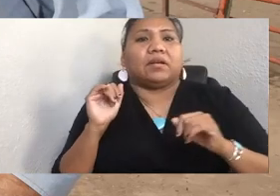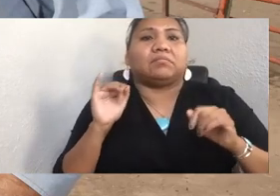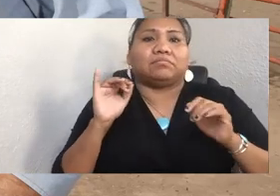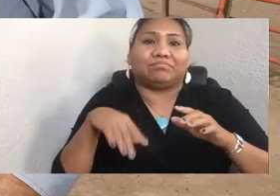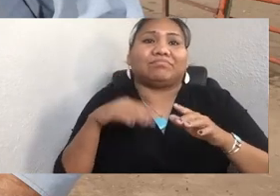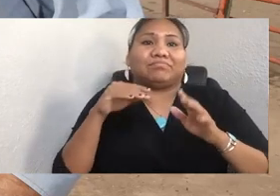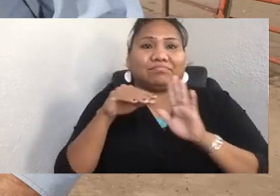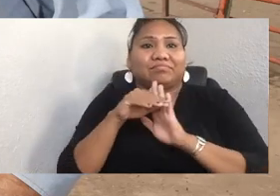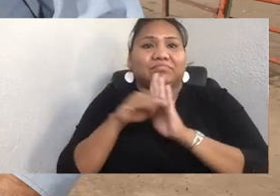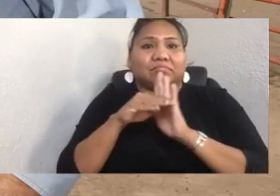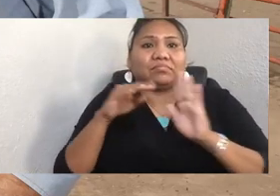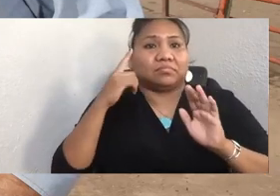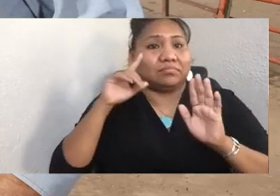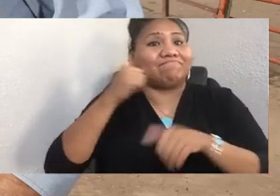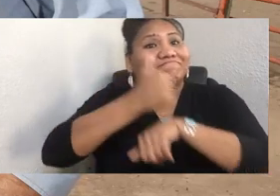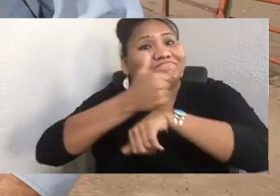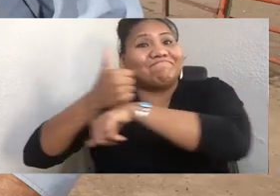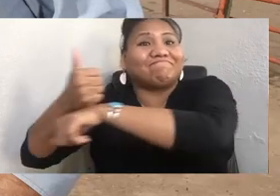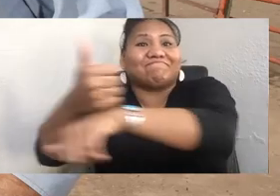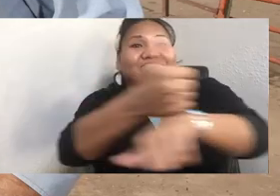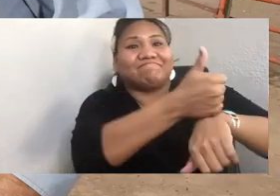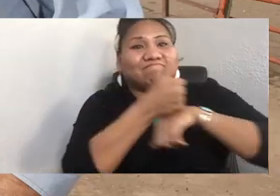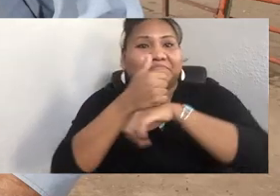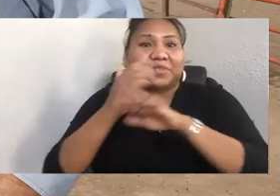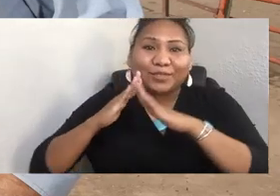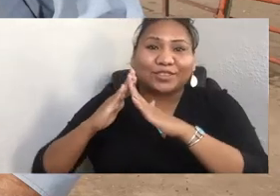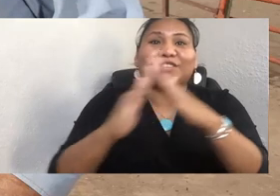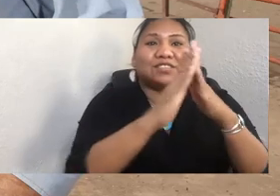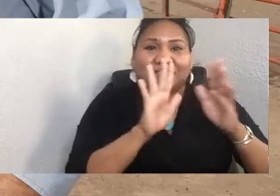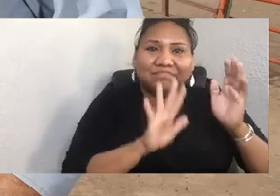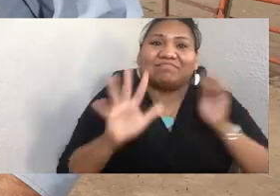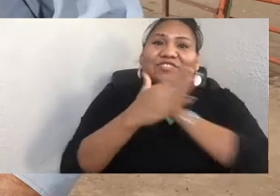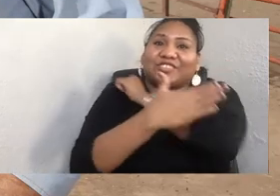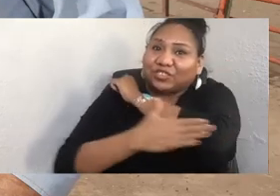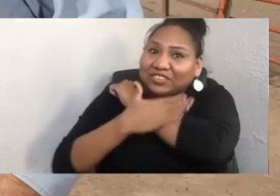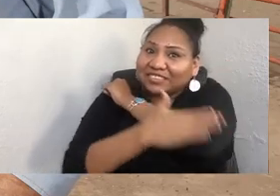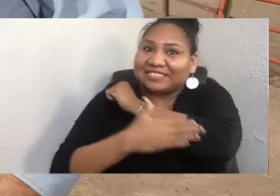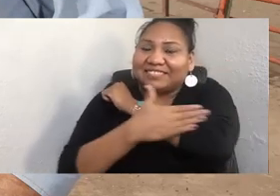across the country to create places and inter-tribal spaces